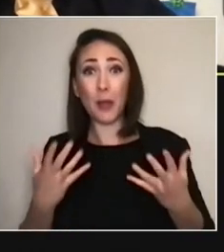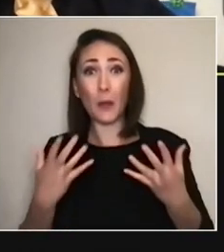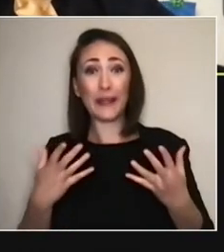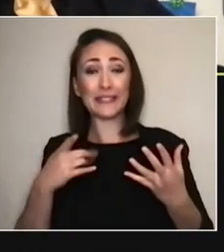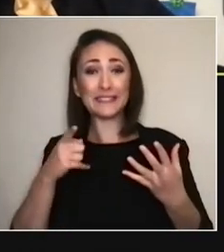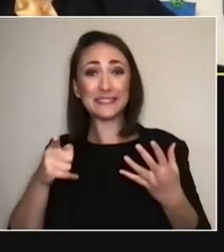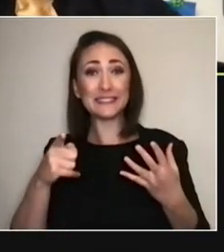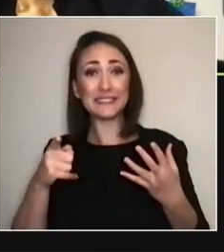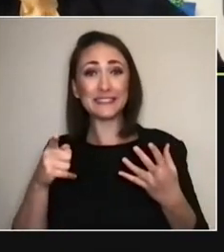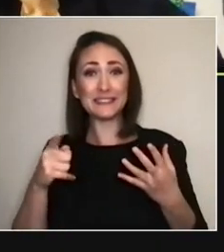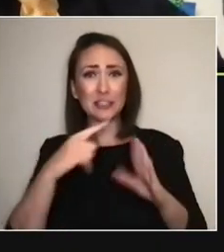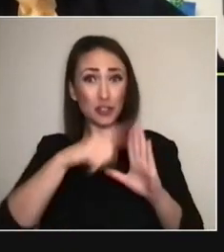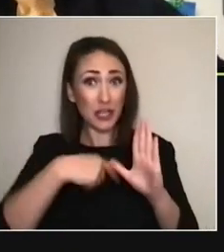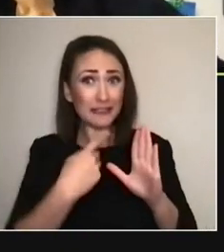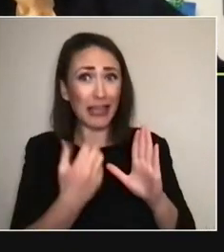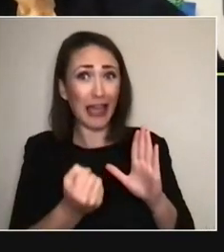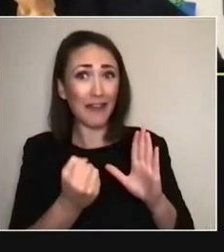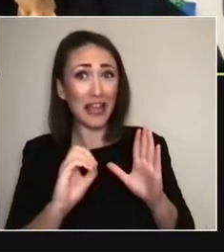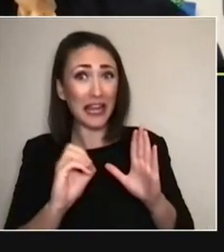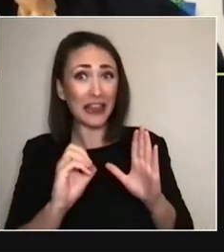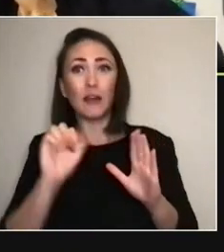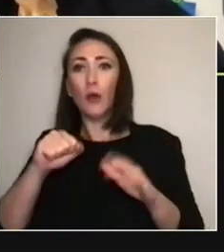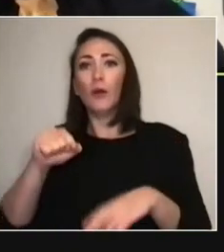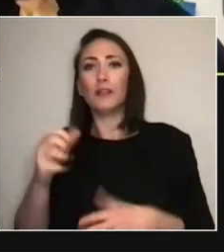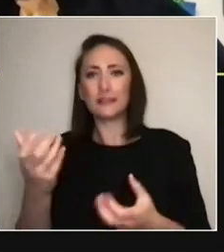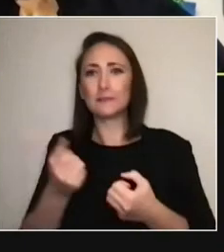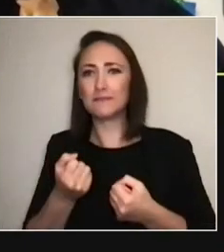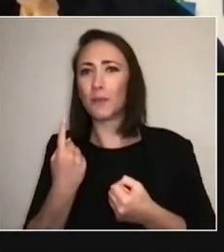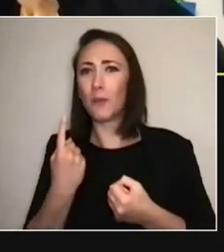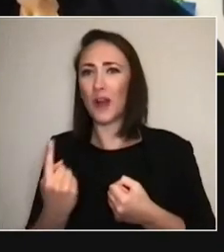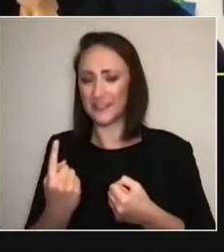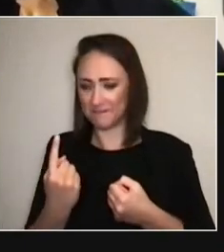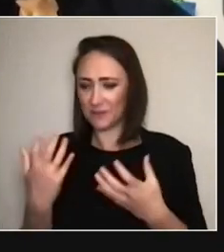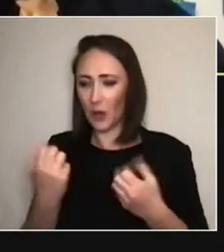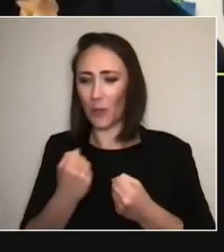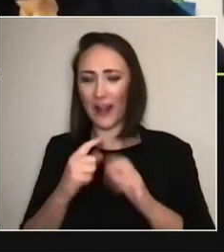I don't have any, but when they do come through— Oh, OK. Yeah, I've got one.